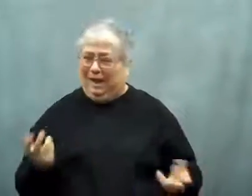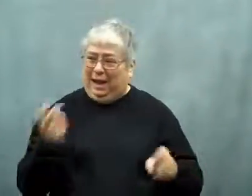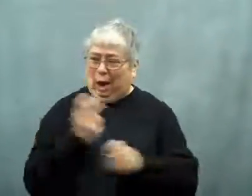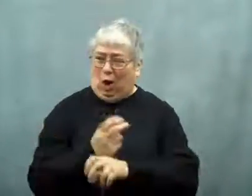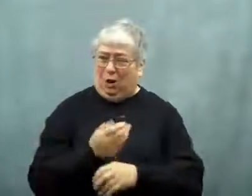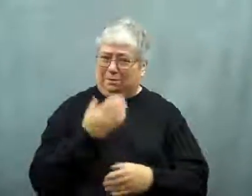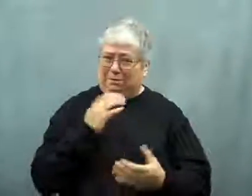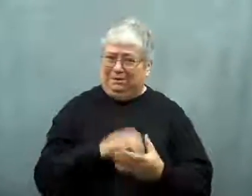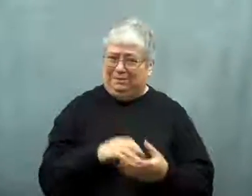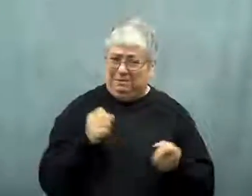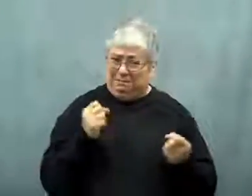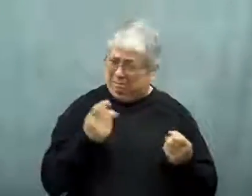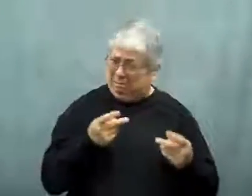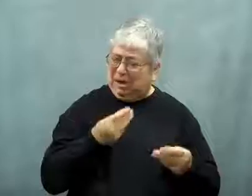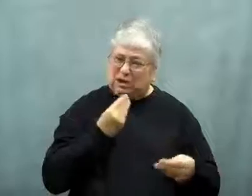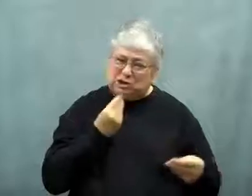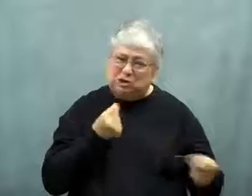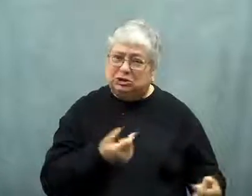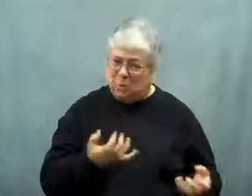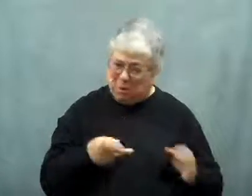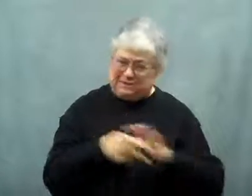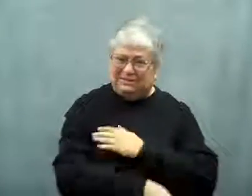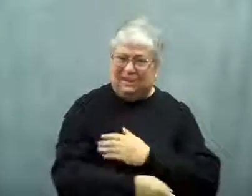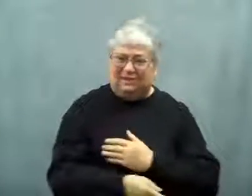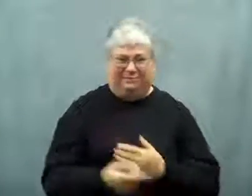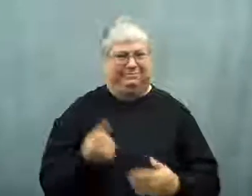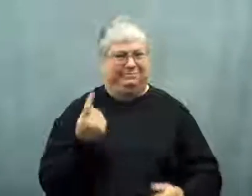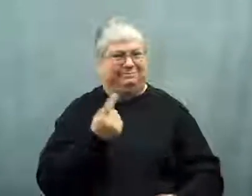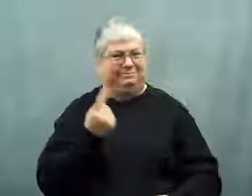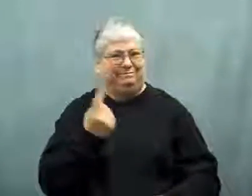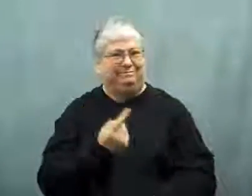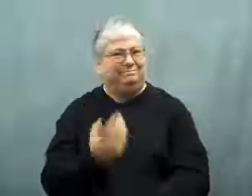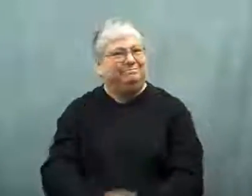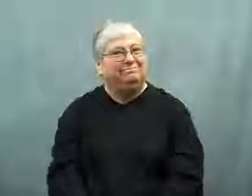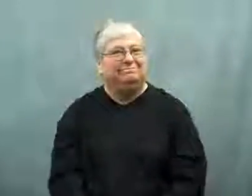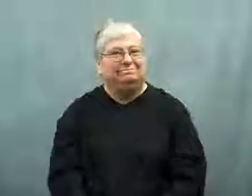It's hard to believe people would be cruel and want to kill them.